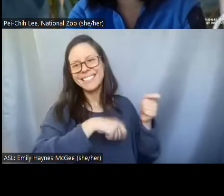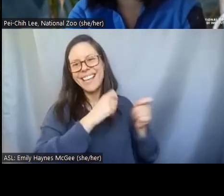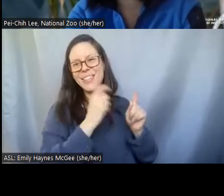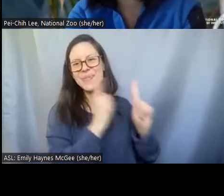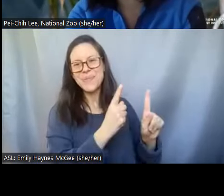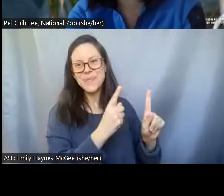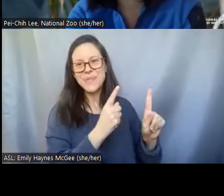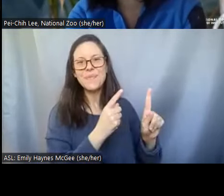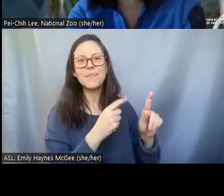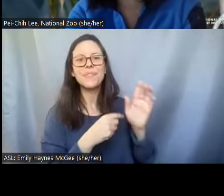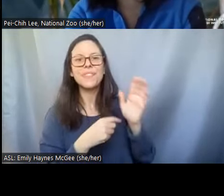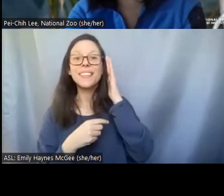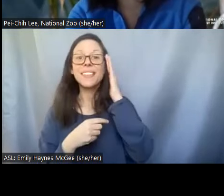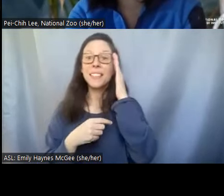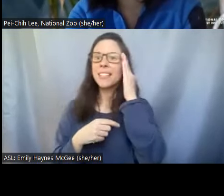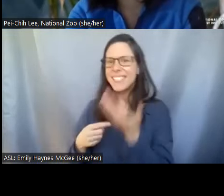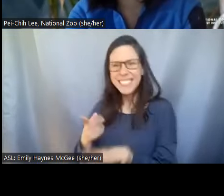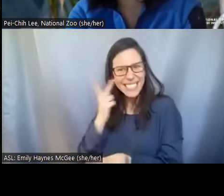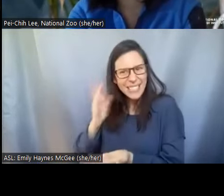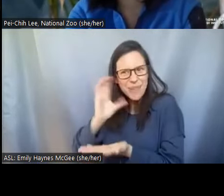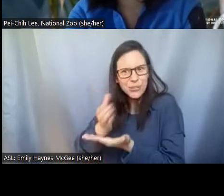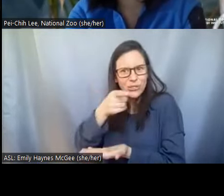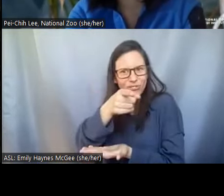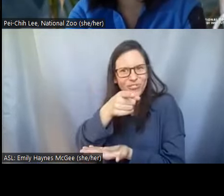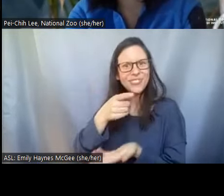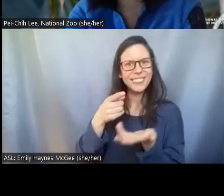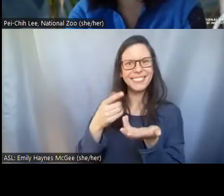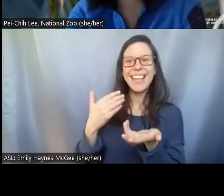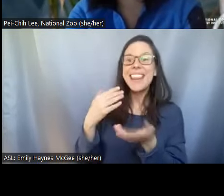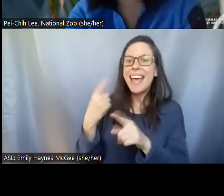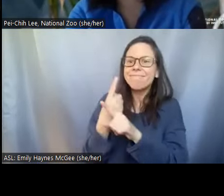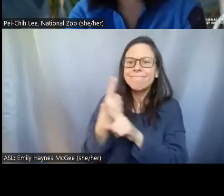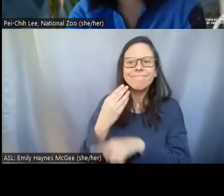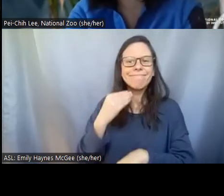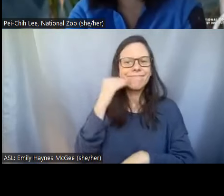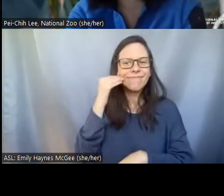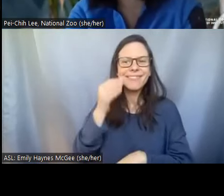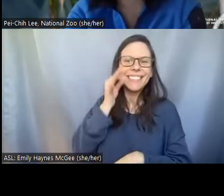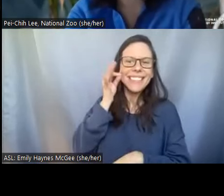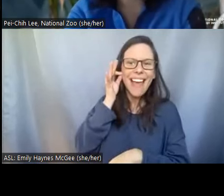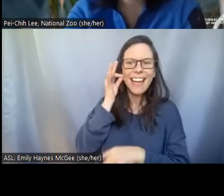the cat the domestic cat can help us um and be applied to our more endangered cat species our